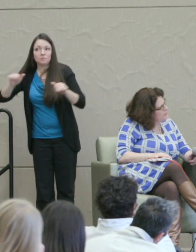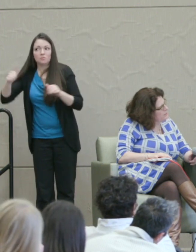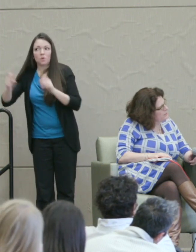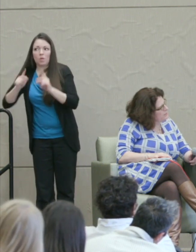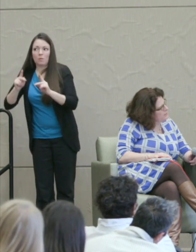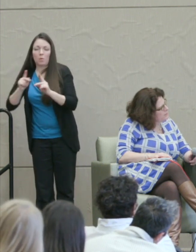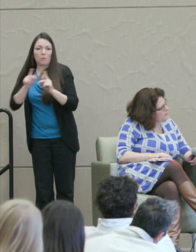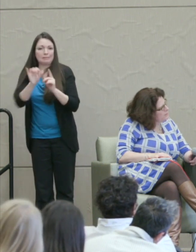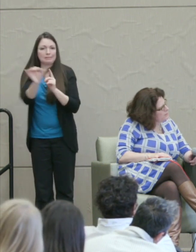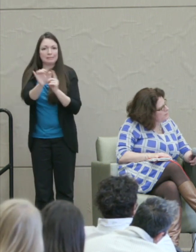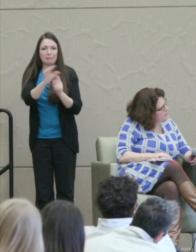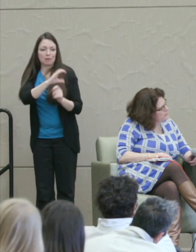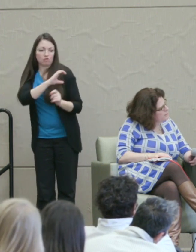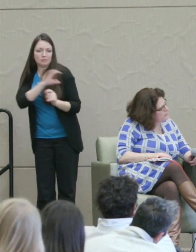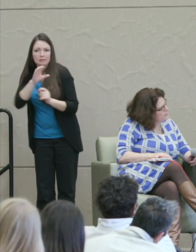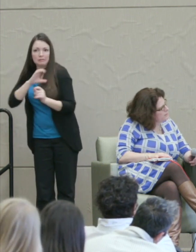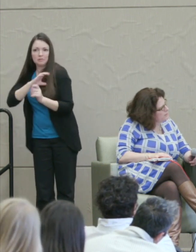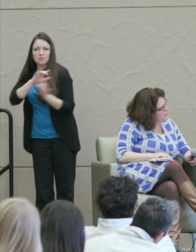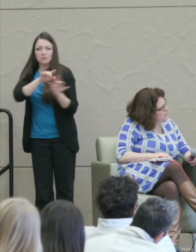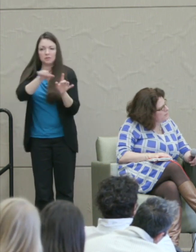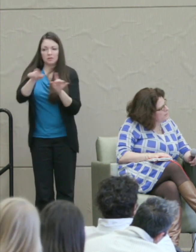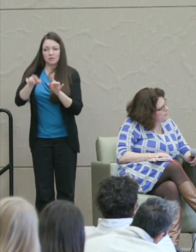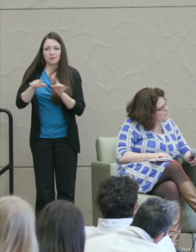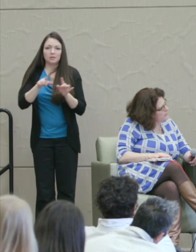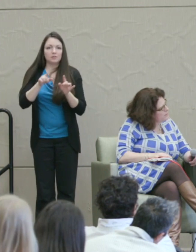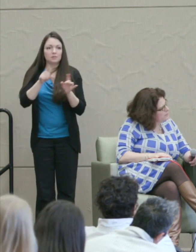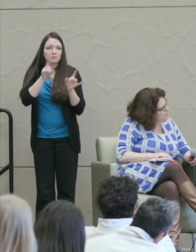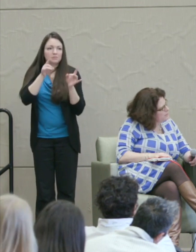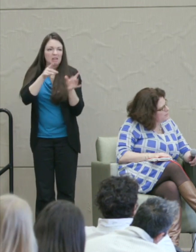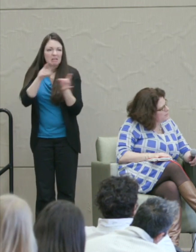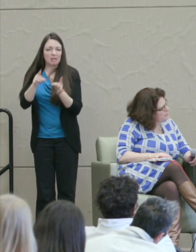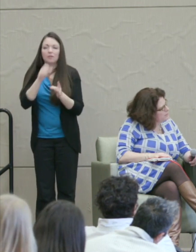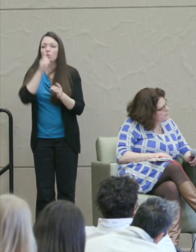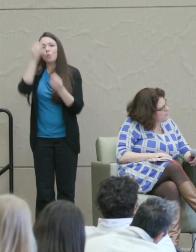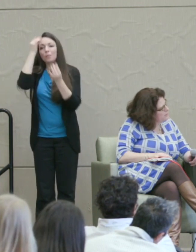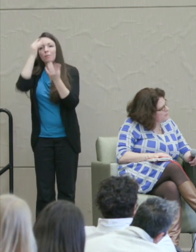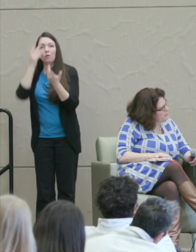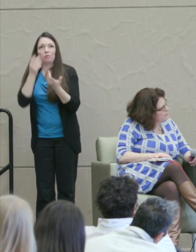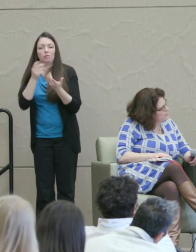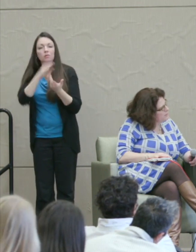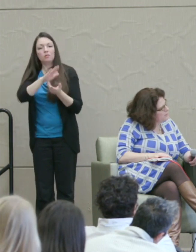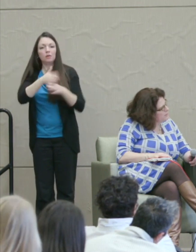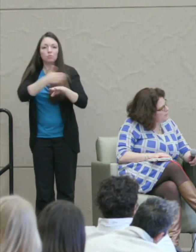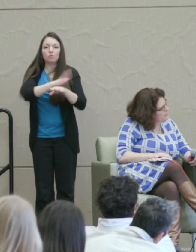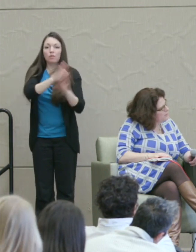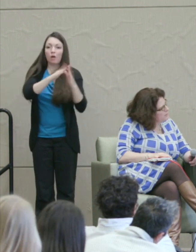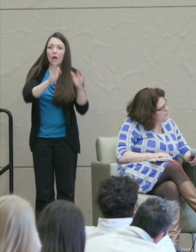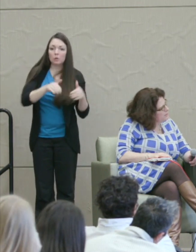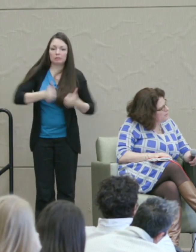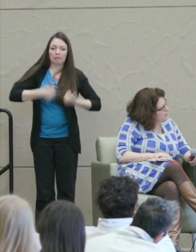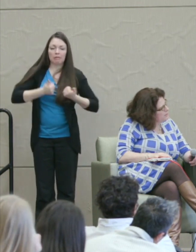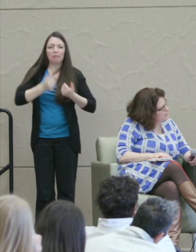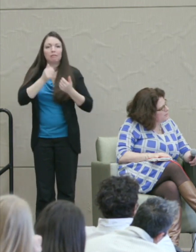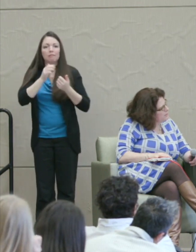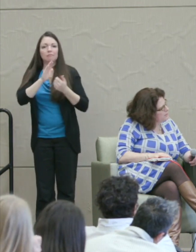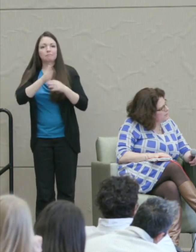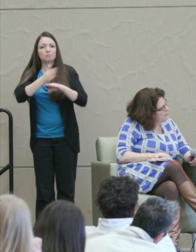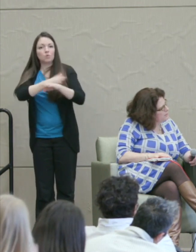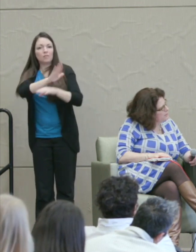And then you're not going to want to think about how can they have better housing, how can they have better nutrition, because you just want them to disappear.